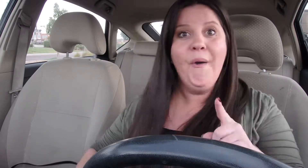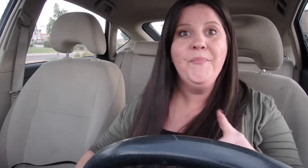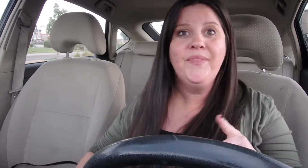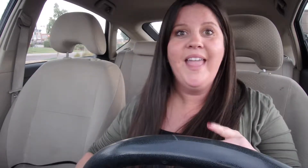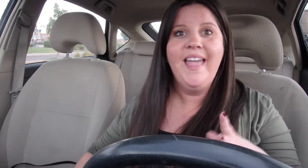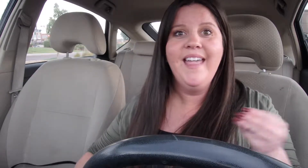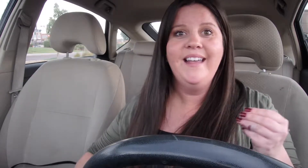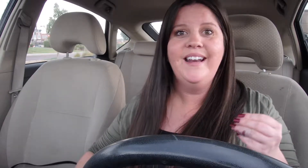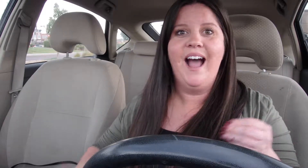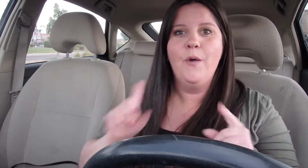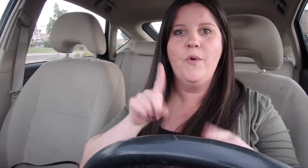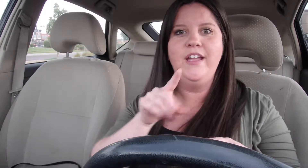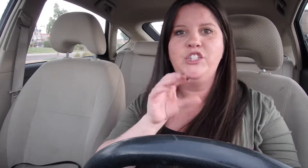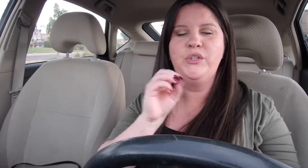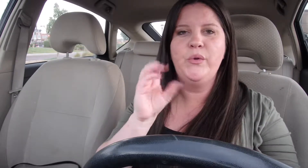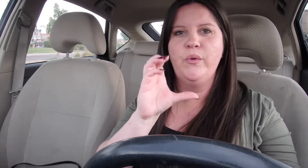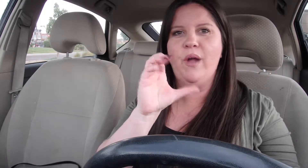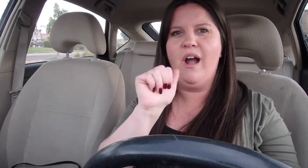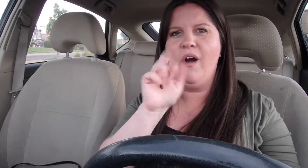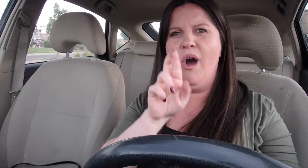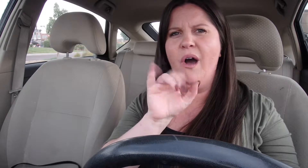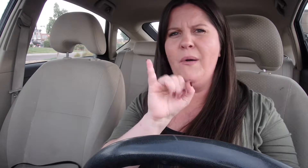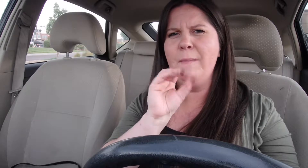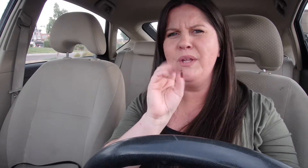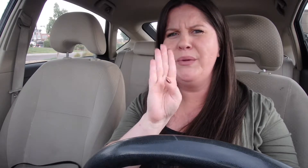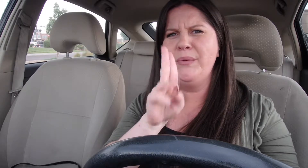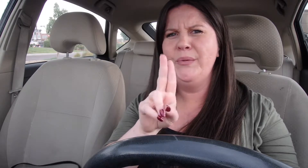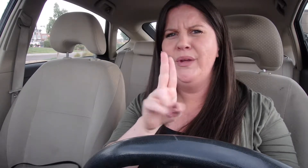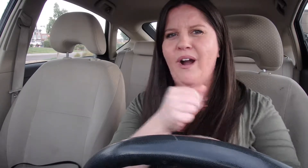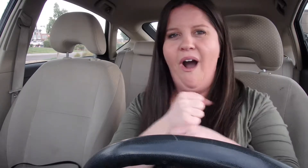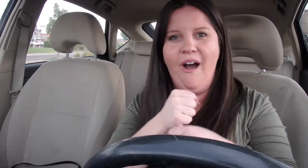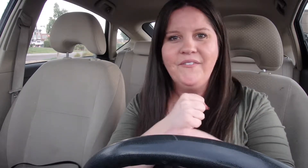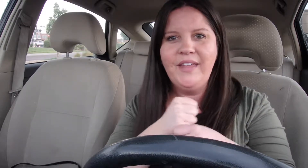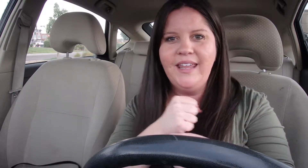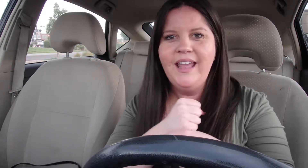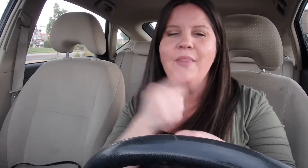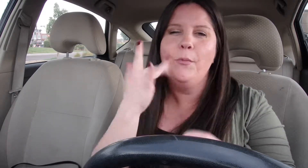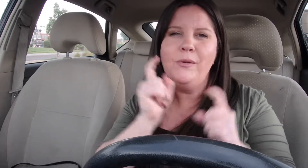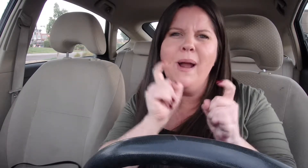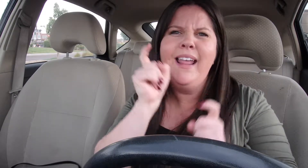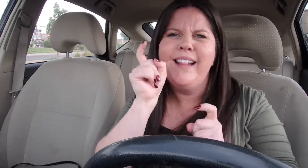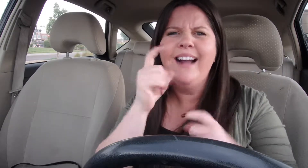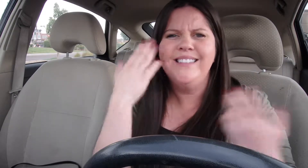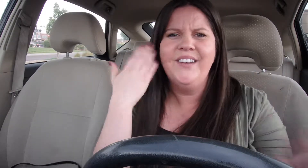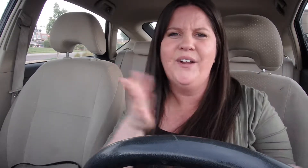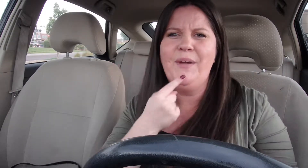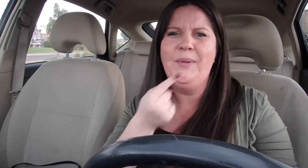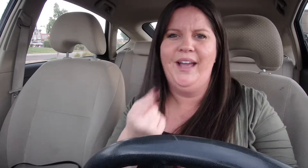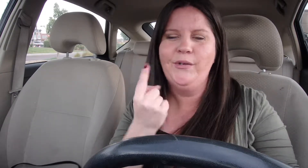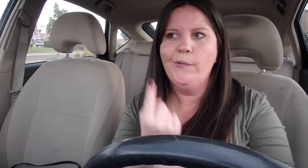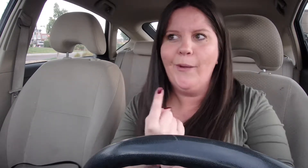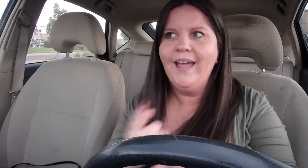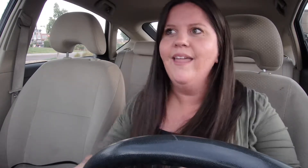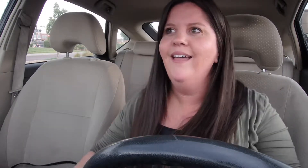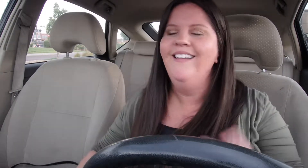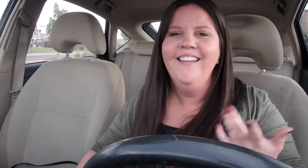Oh and I went to Caribu Coffee shop The reasosn I went like that because I don't know if I pronounced that right